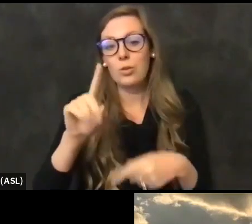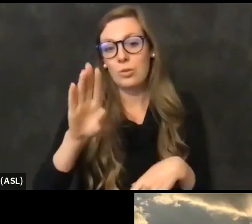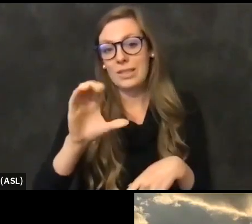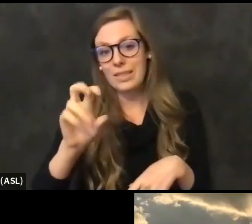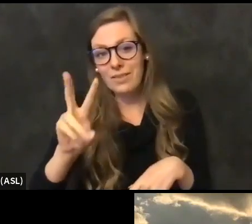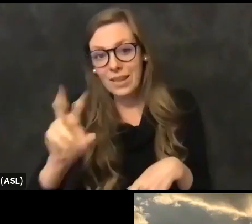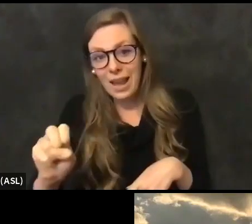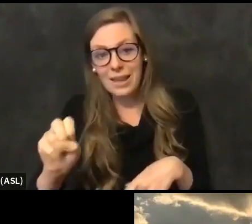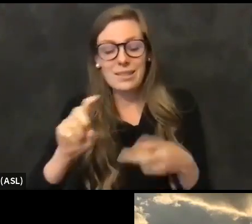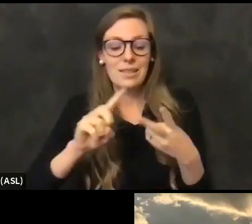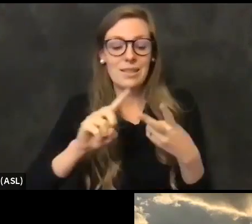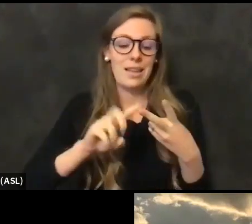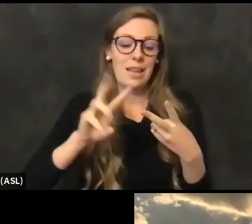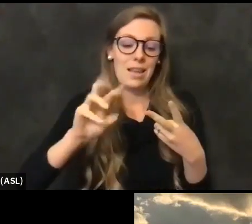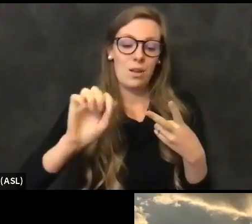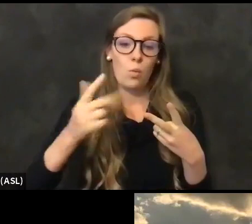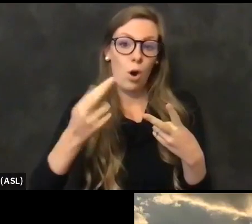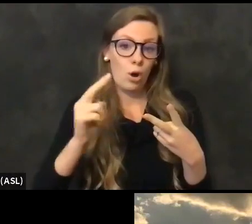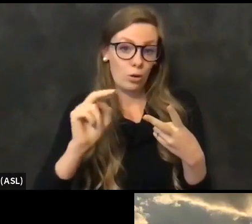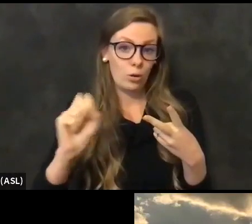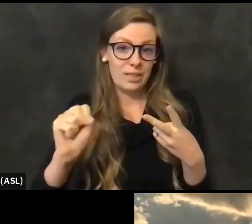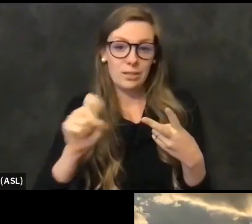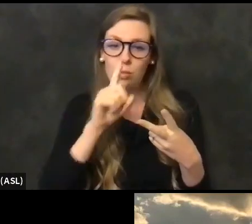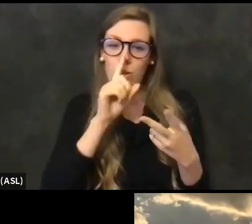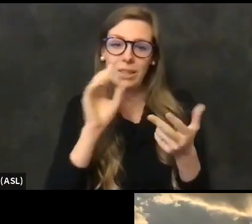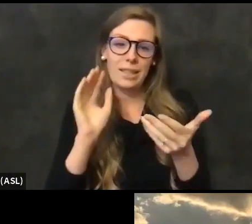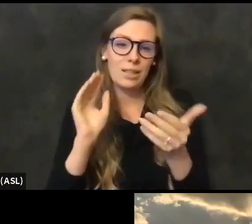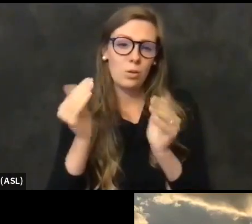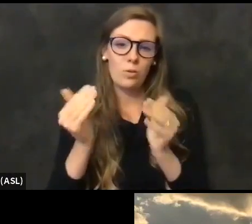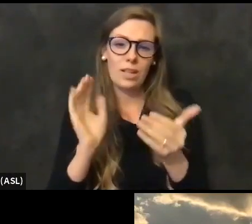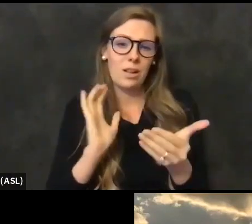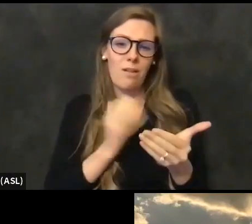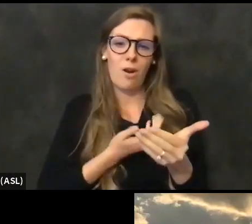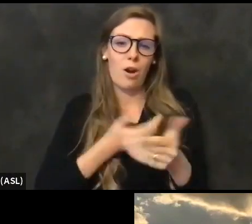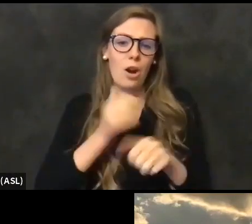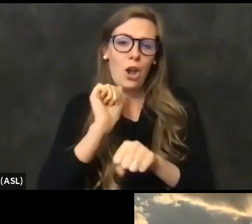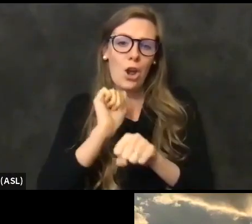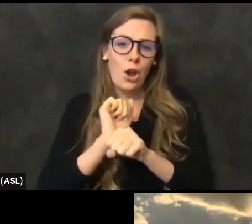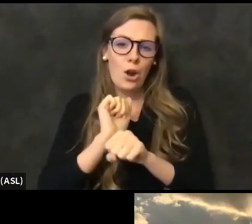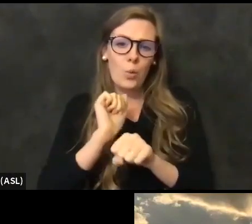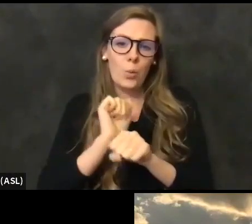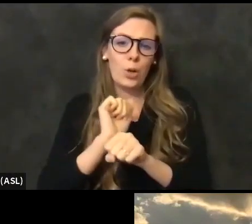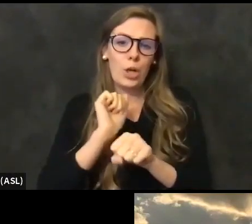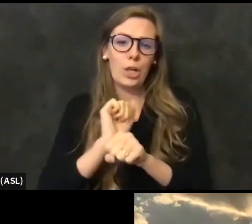This is really a reflection of all the hard work that our county staff and all of our community partners have done to open